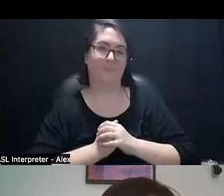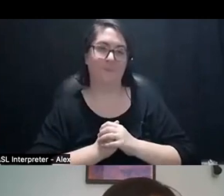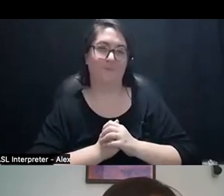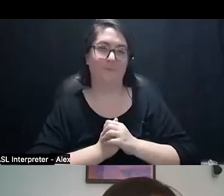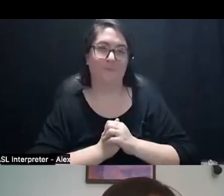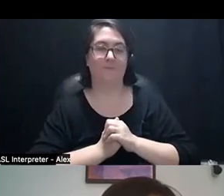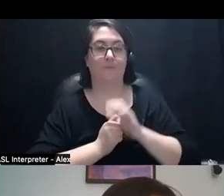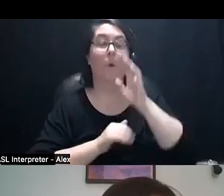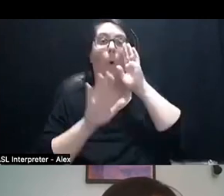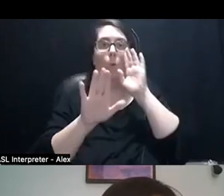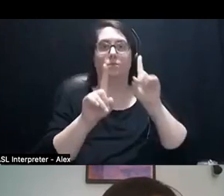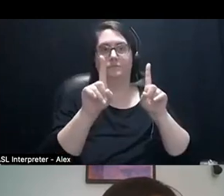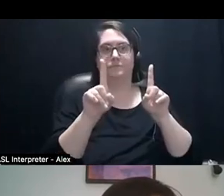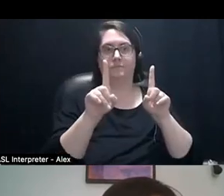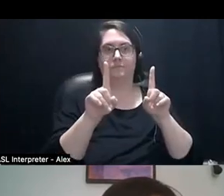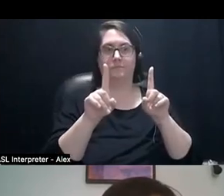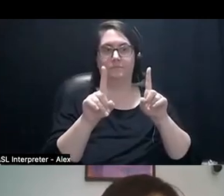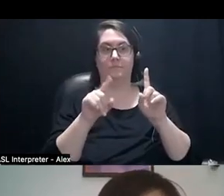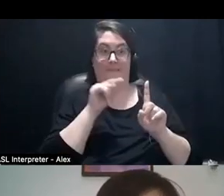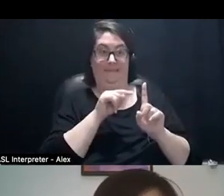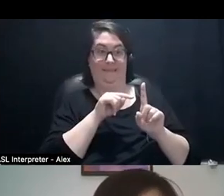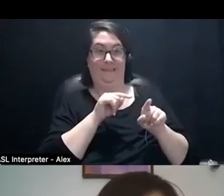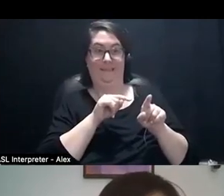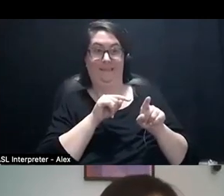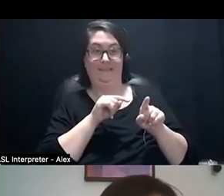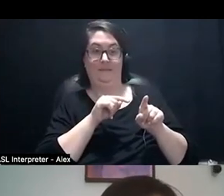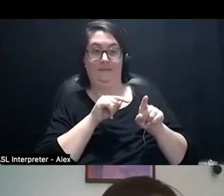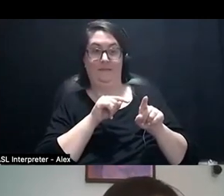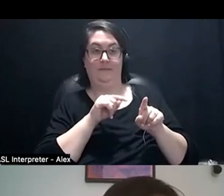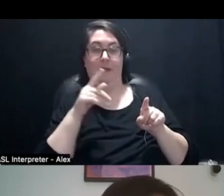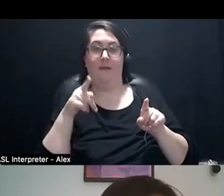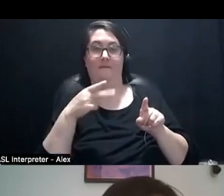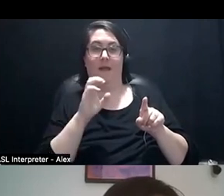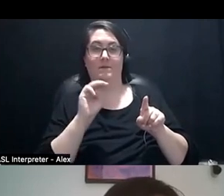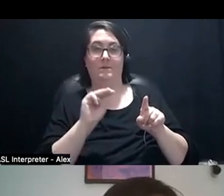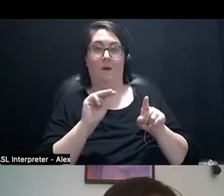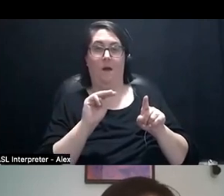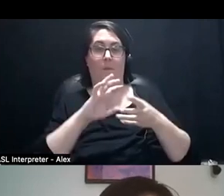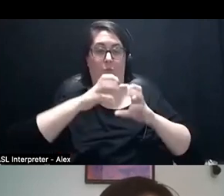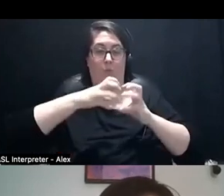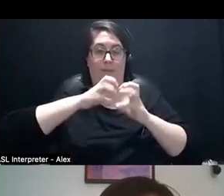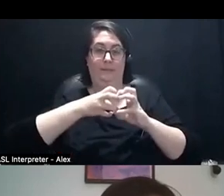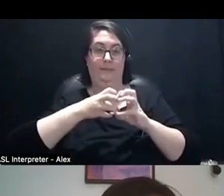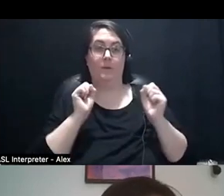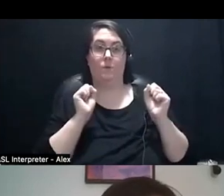Oh, sorry. Stim toy is my Phantom, Rubik's Cube that is cold in black